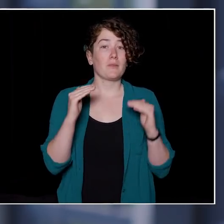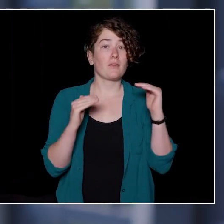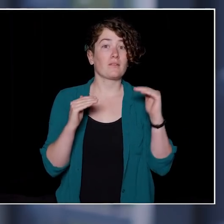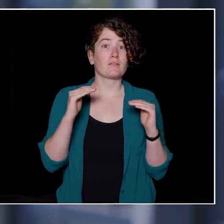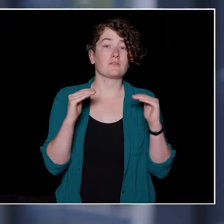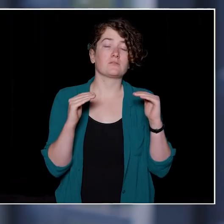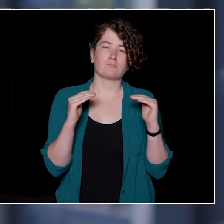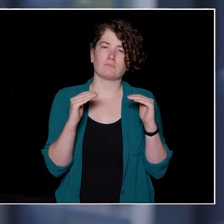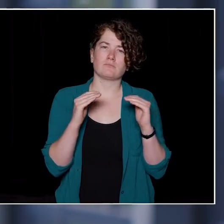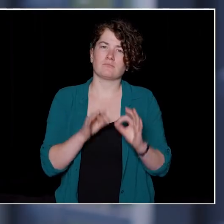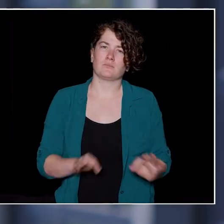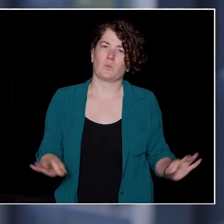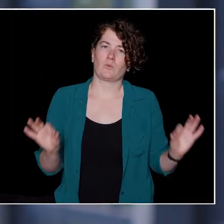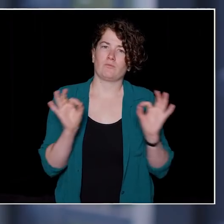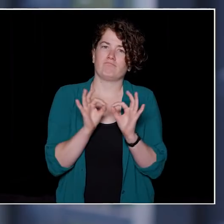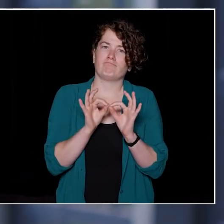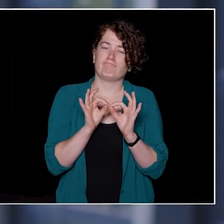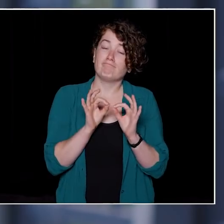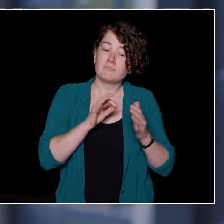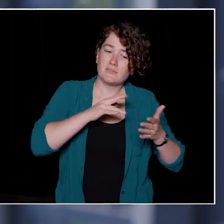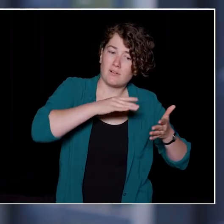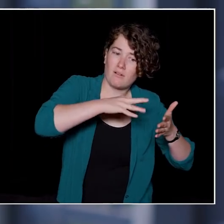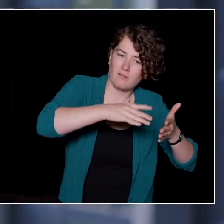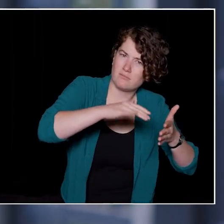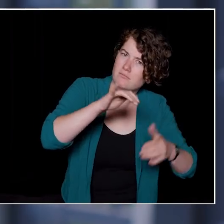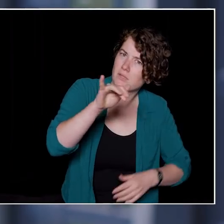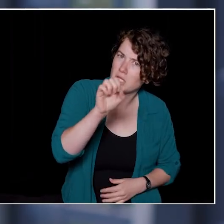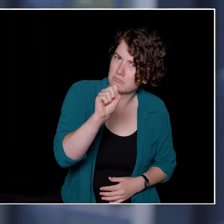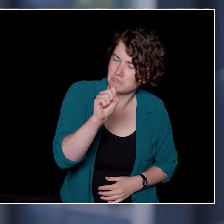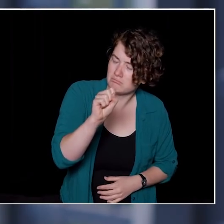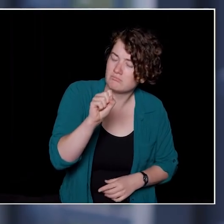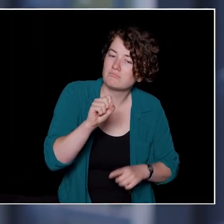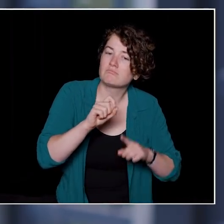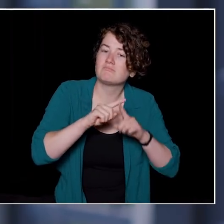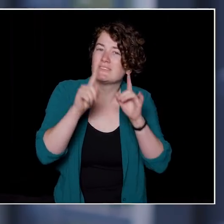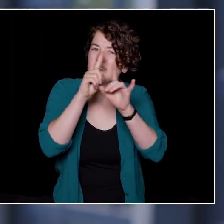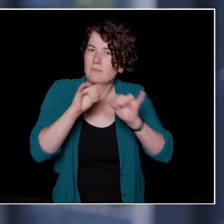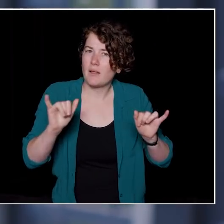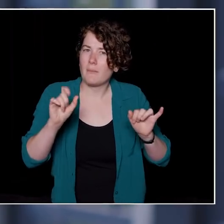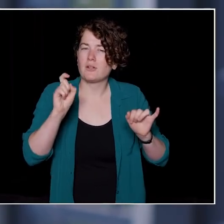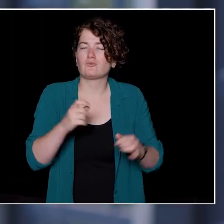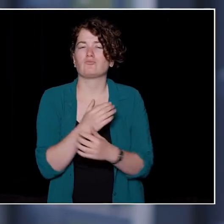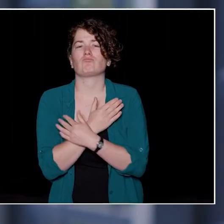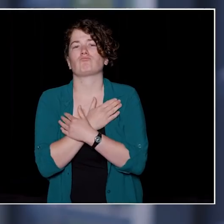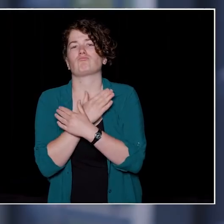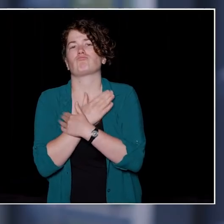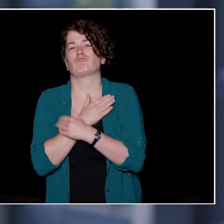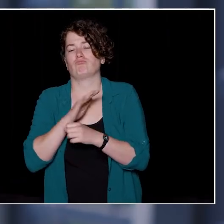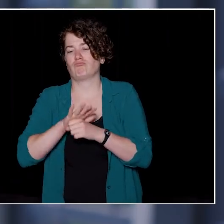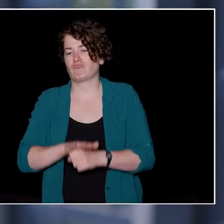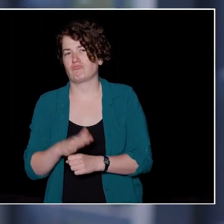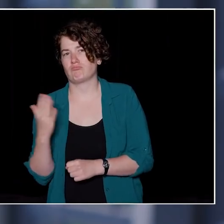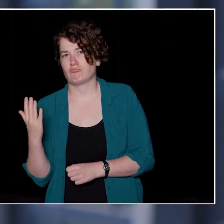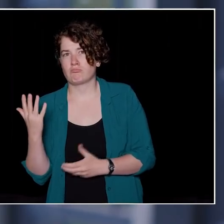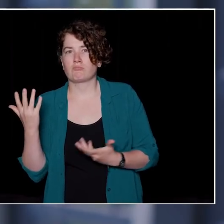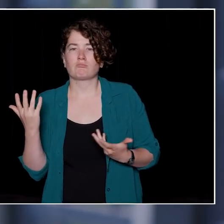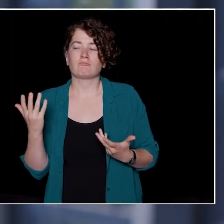Yes, you need to study hard, but also take the time to relax and unwind. Get to know other students,